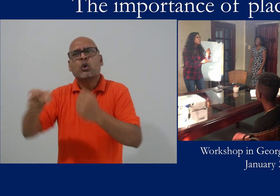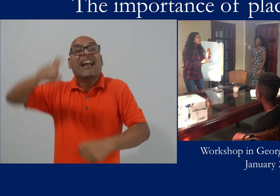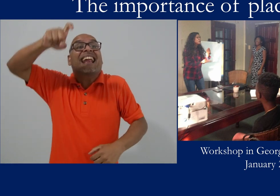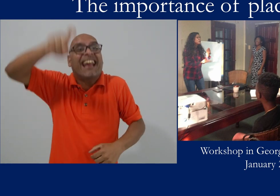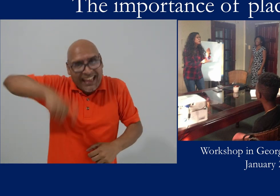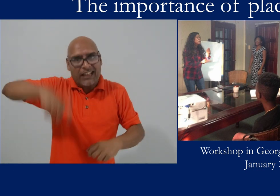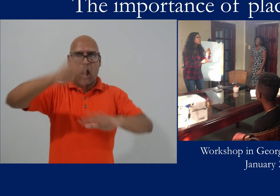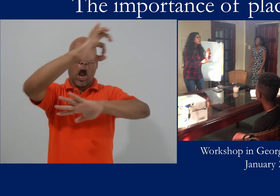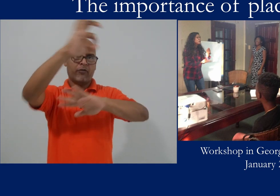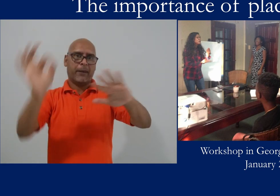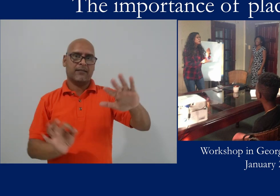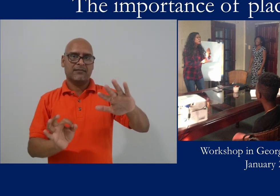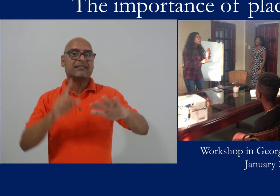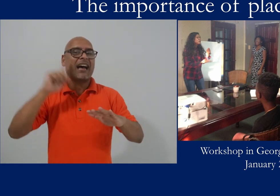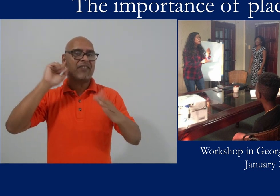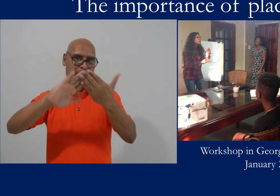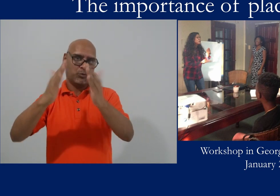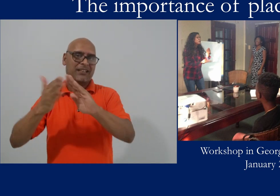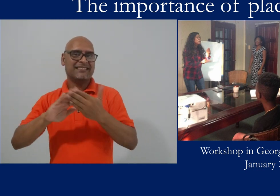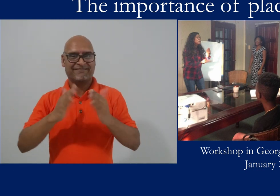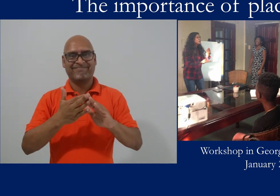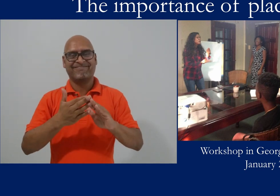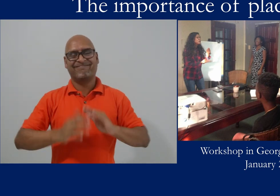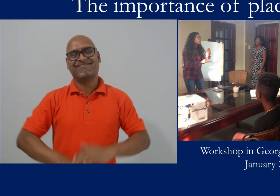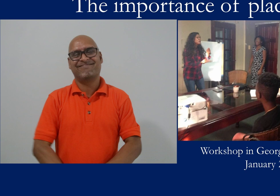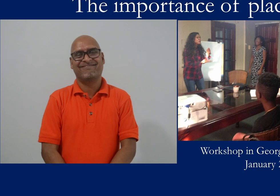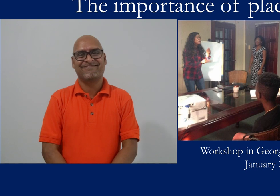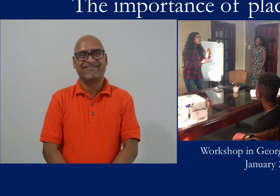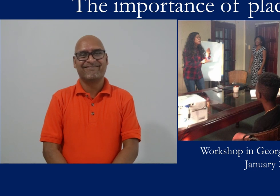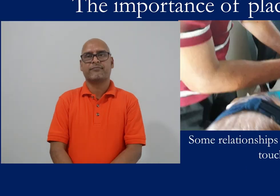and various other kinds of support depending on what a particular deaf community might need.